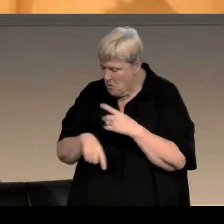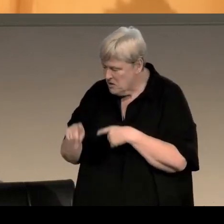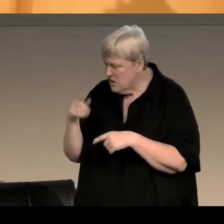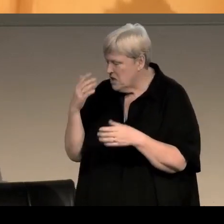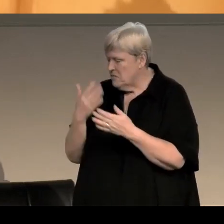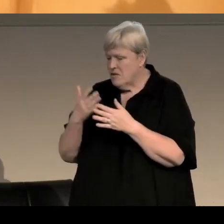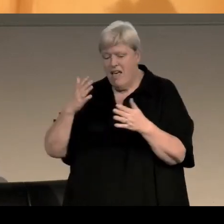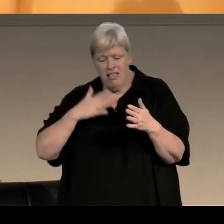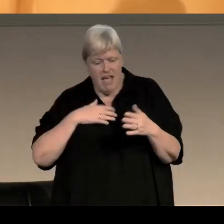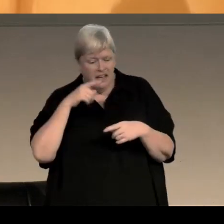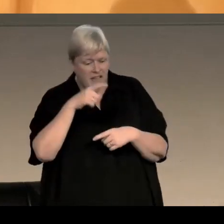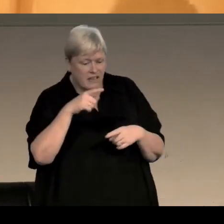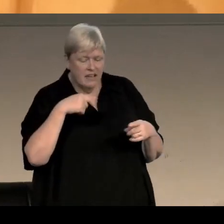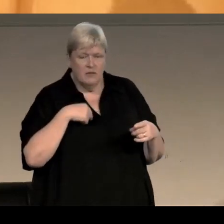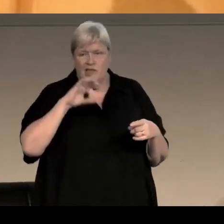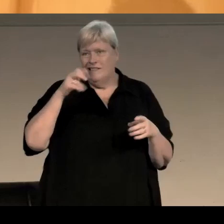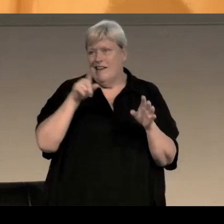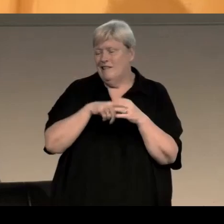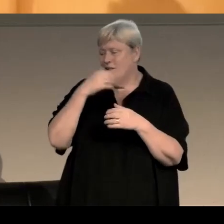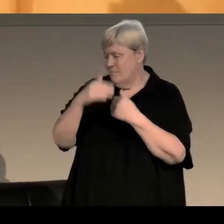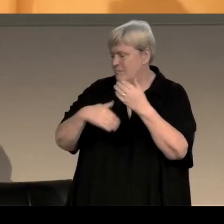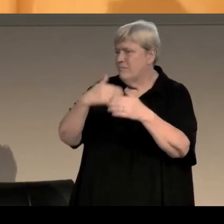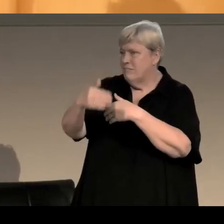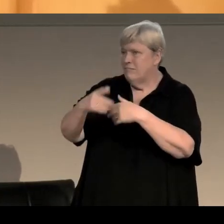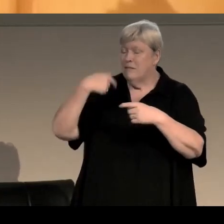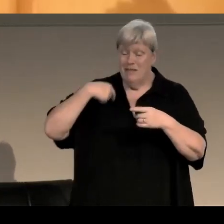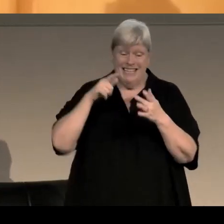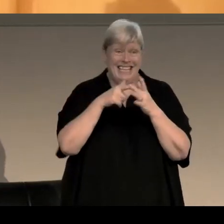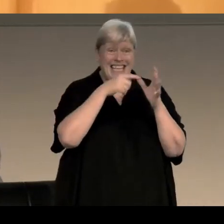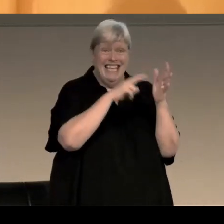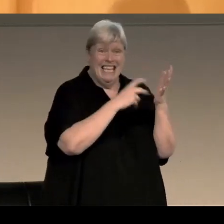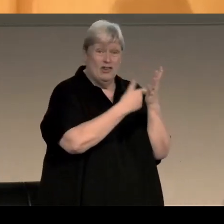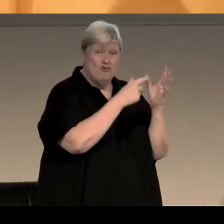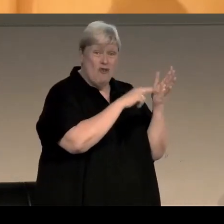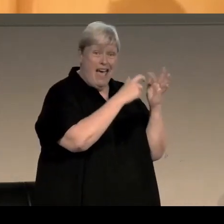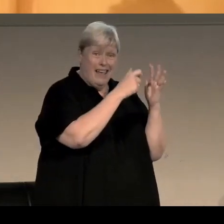and then it took ten years for me and Ian Rankin to sort of get our first foot across the threshold,